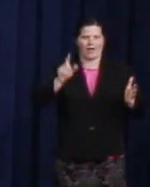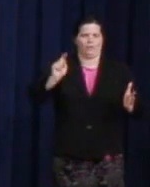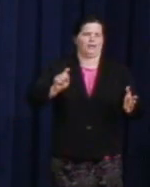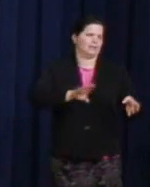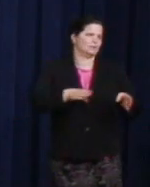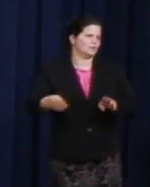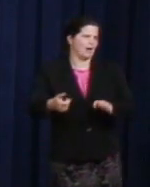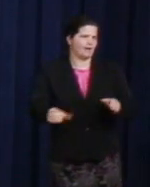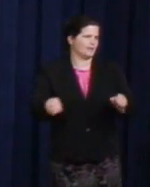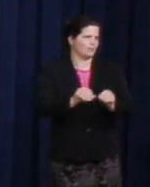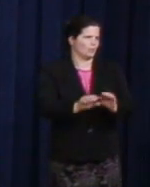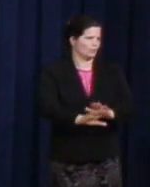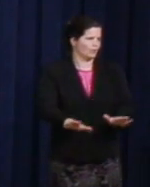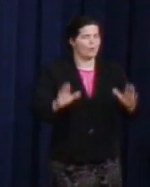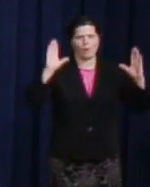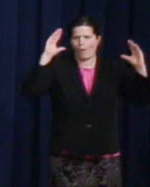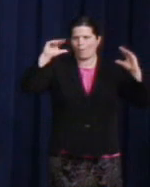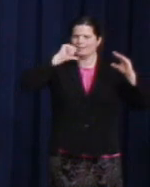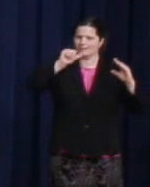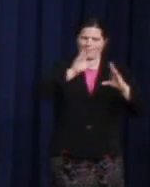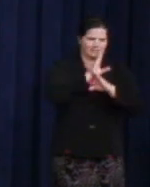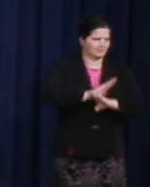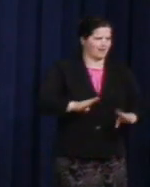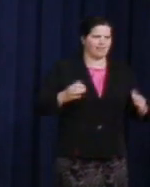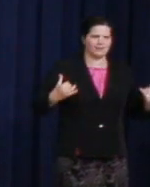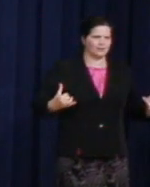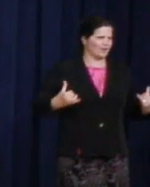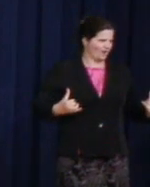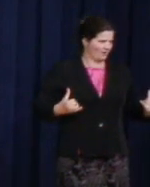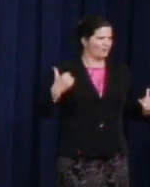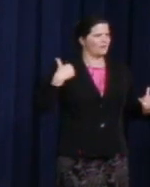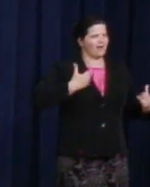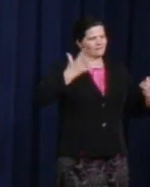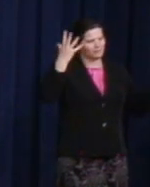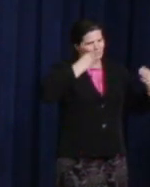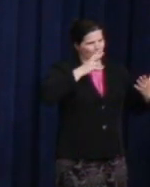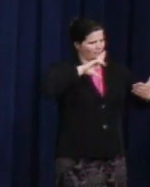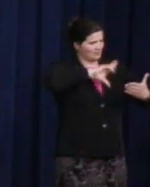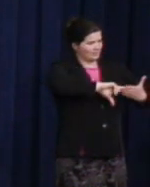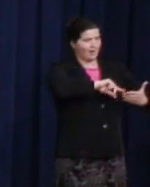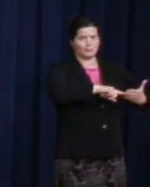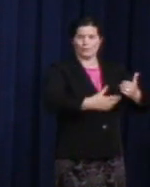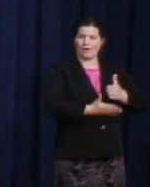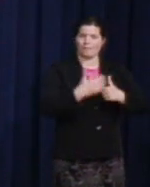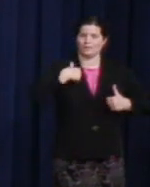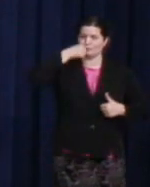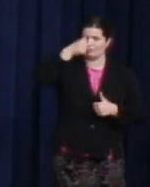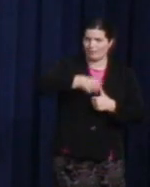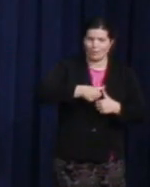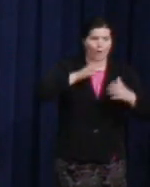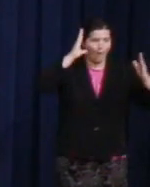and we have this beautiful stamp to remind us that we, that hope resides in you, hope resides in me.